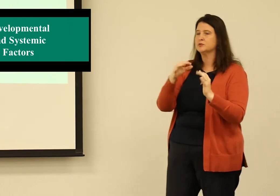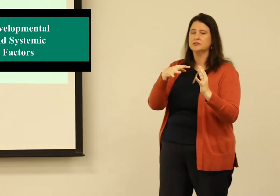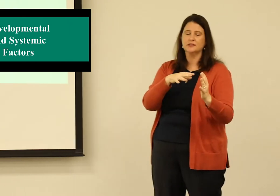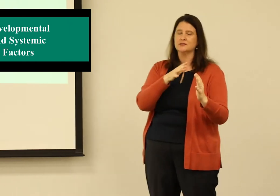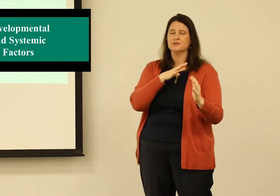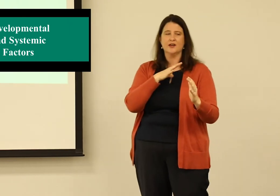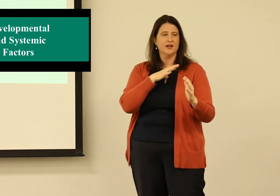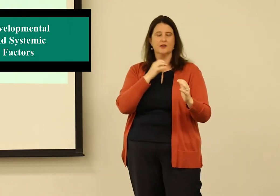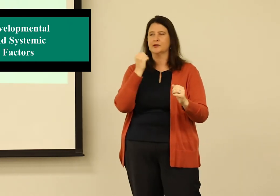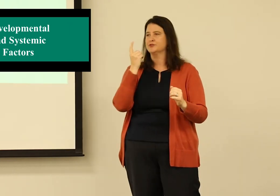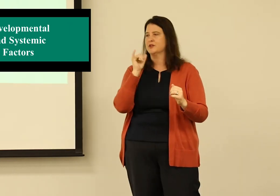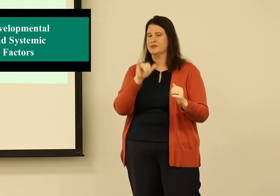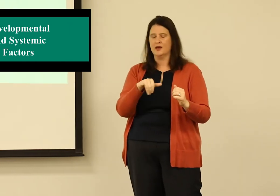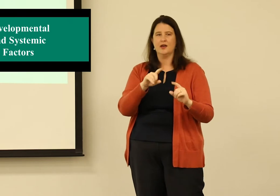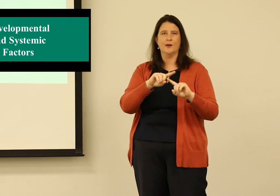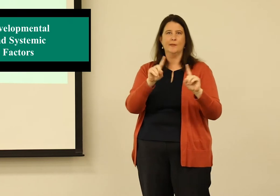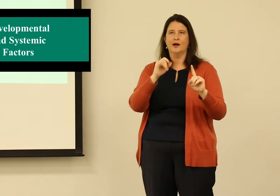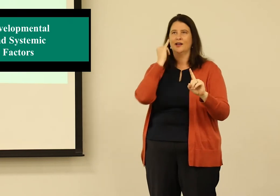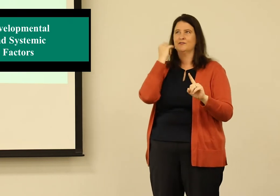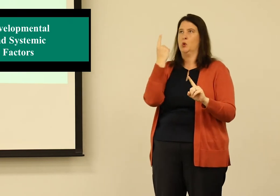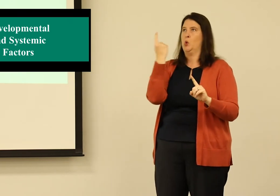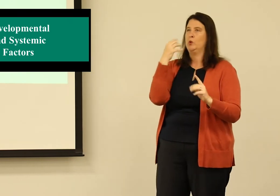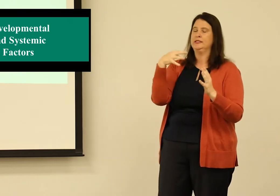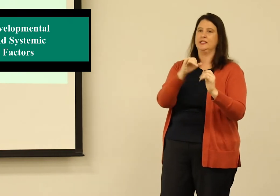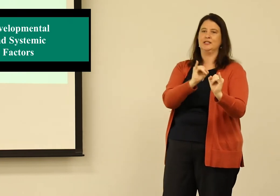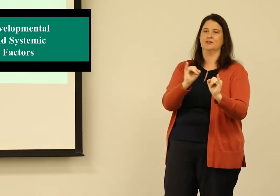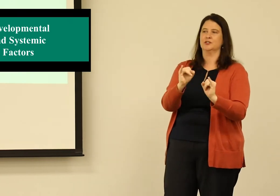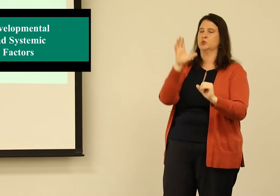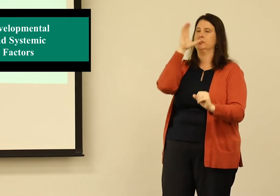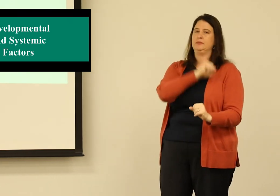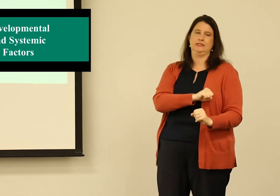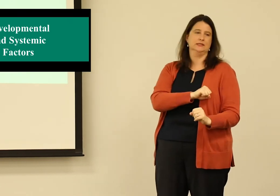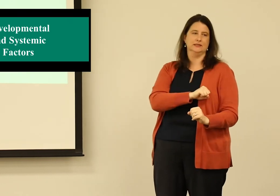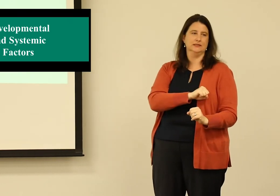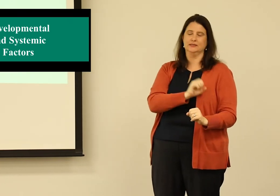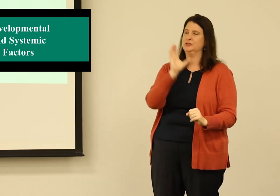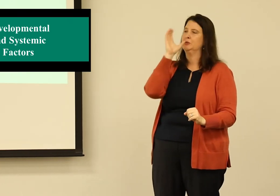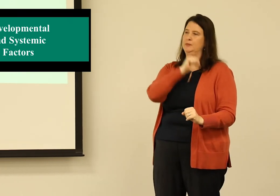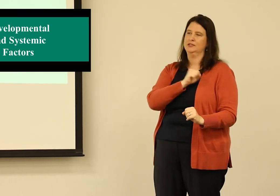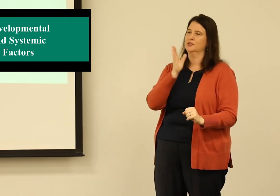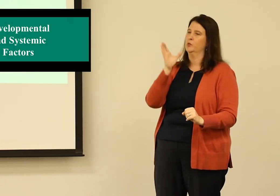Systems are important. We can study individuals and that's fantastic, and we know that, but if we only study individuals,